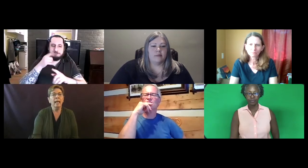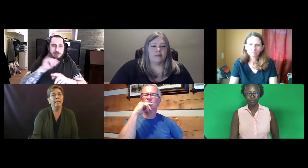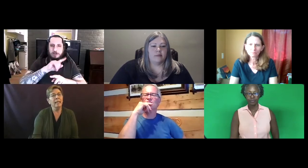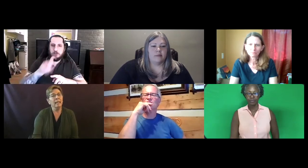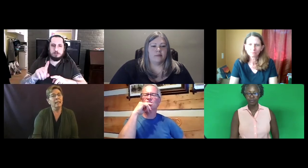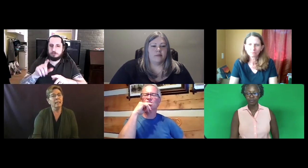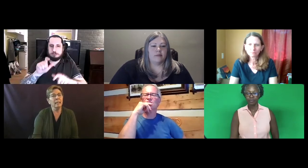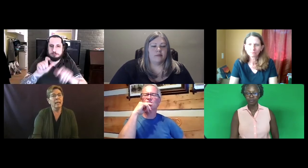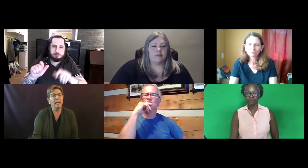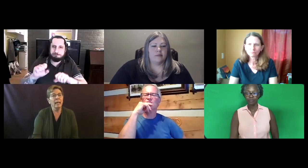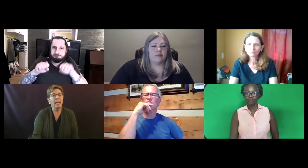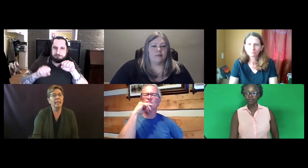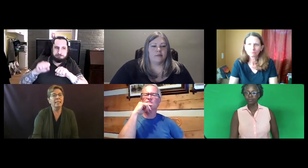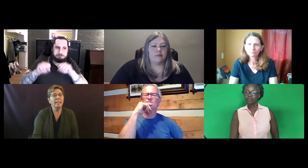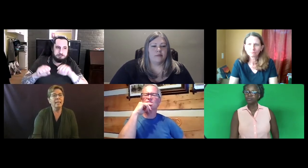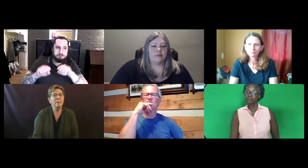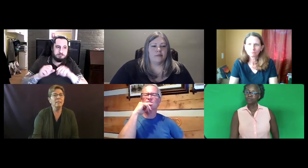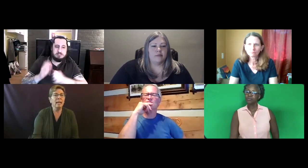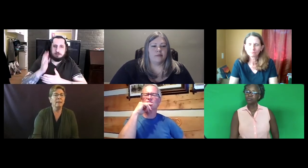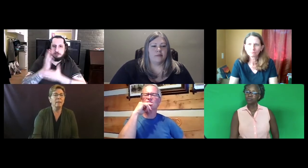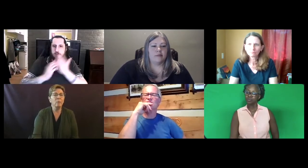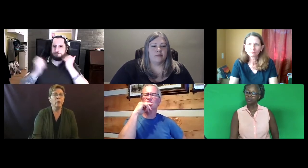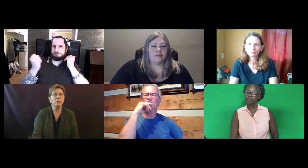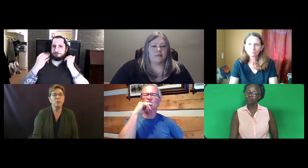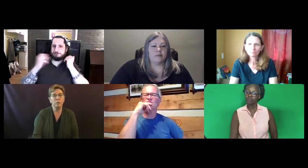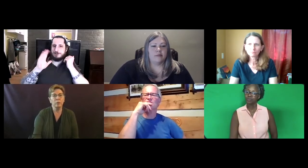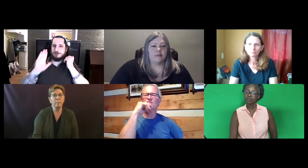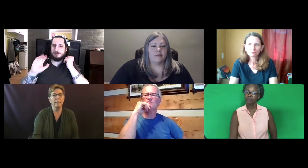And again it seems that people were uncertain.